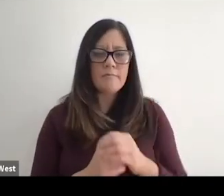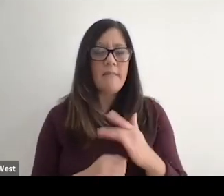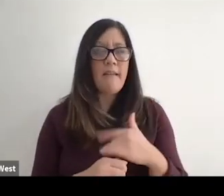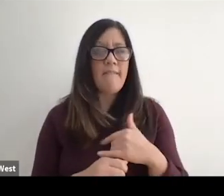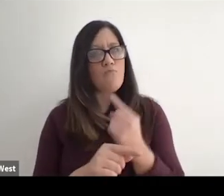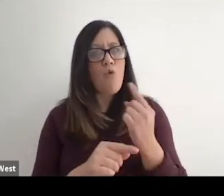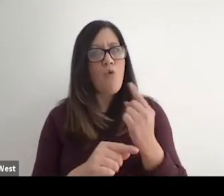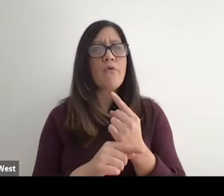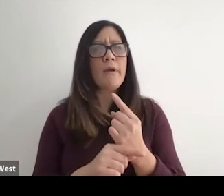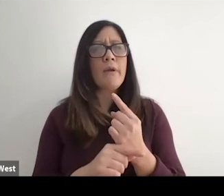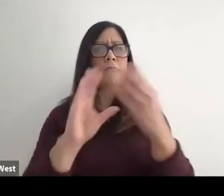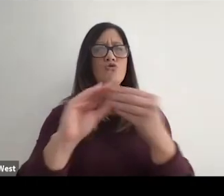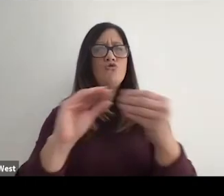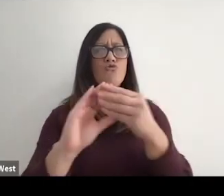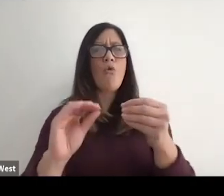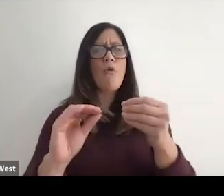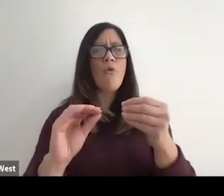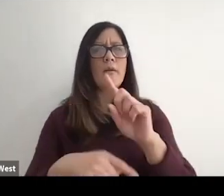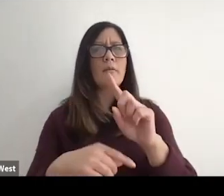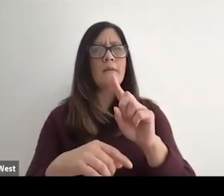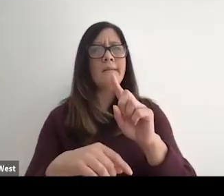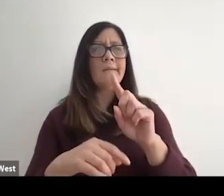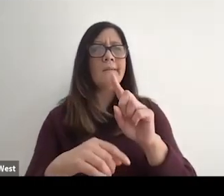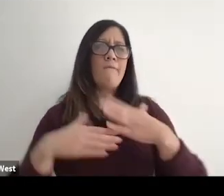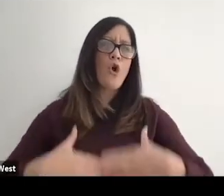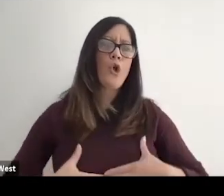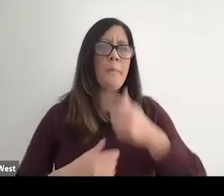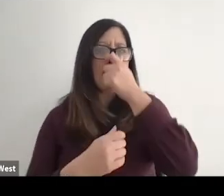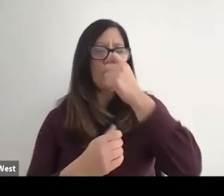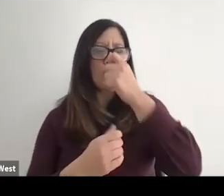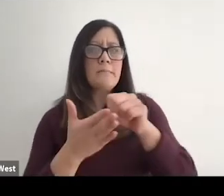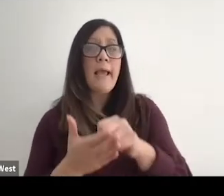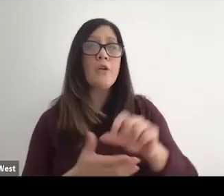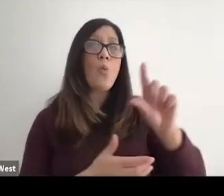To beat, show up on a human interest page. Don't be wrong or a lifestyle page